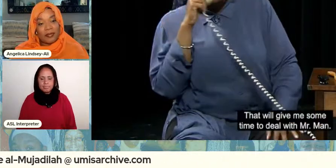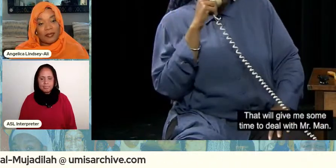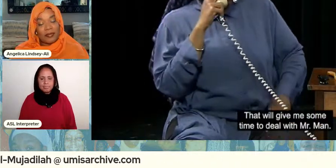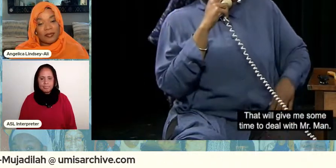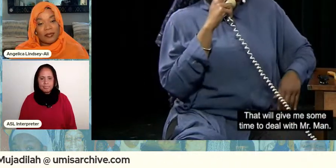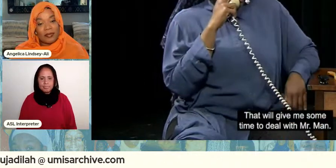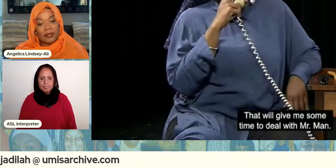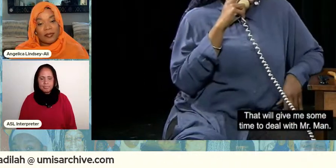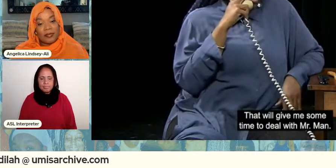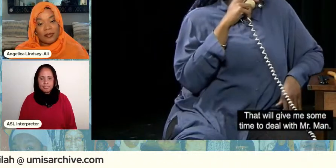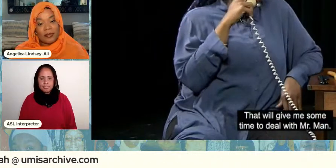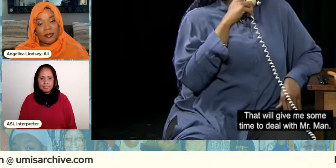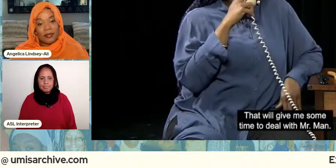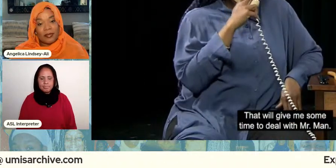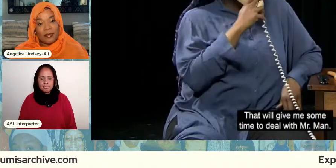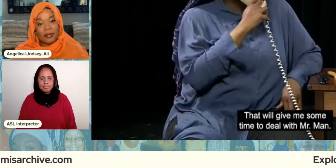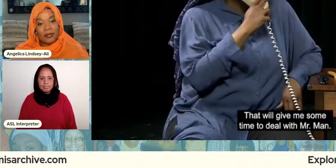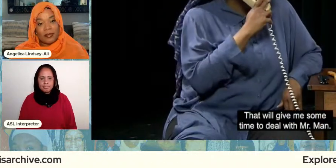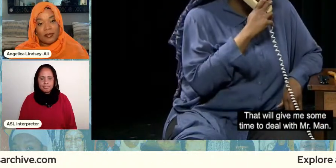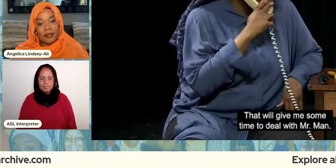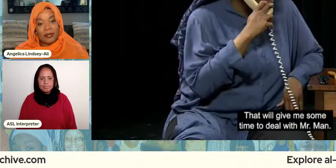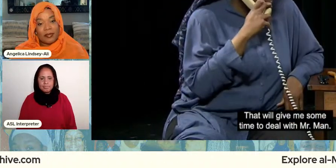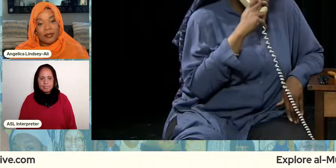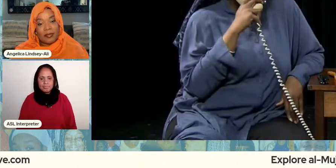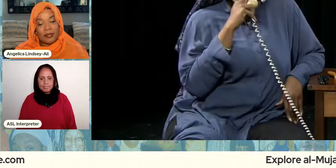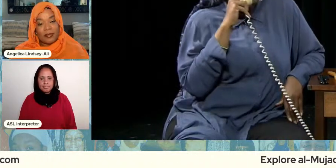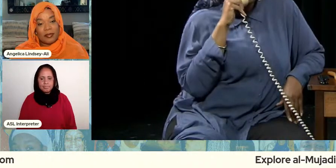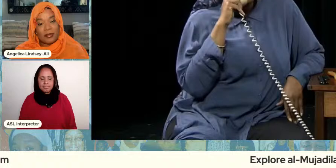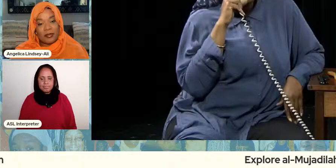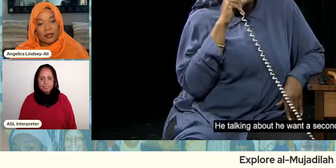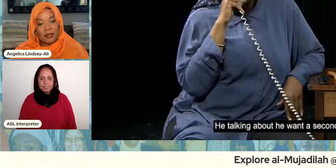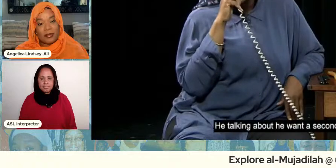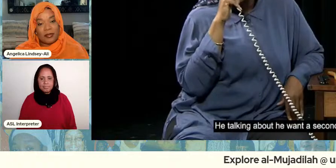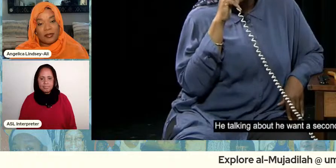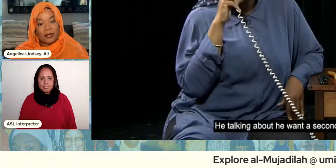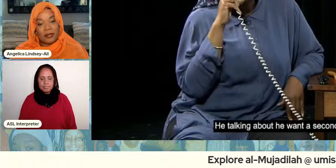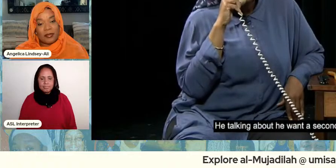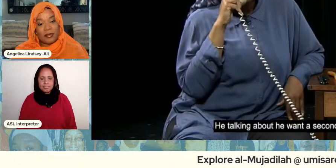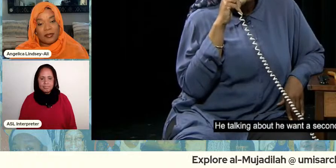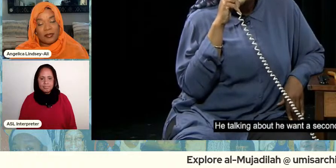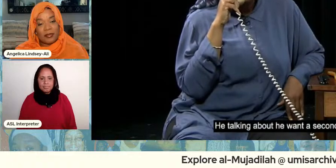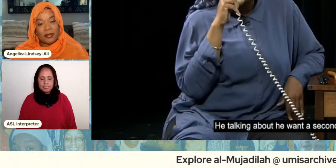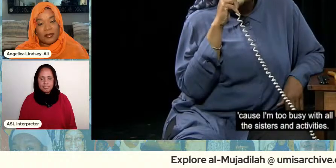that'll give me some time to deal with mr man he's talking about he want a second wife because